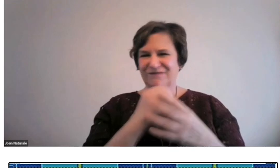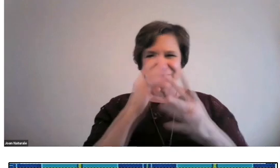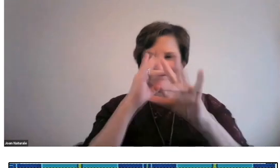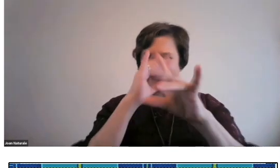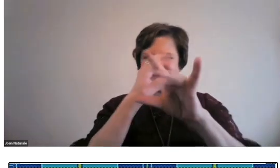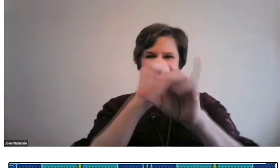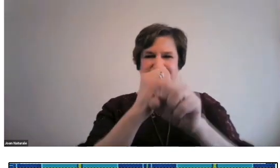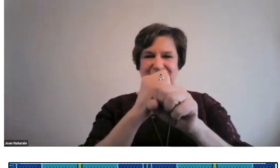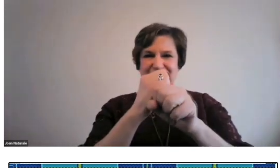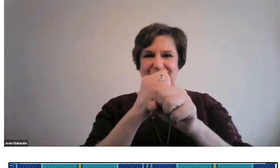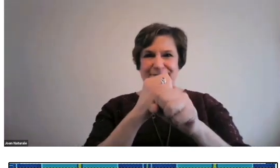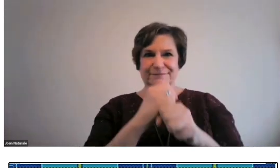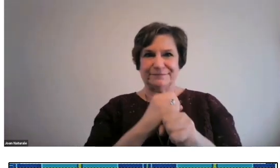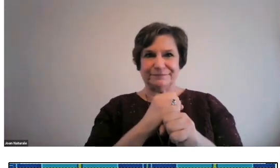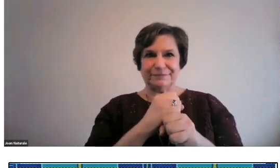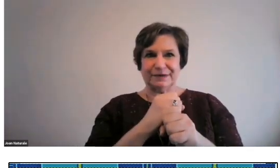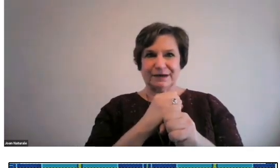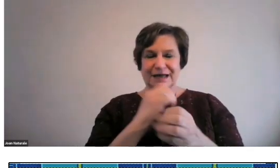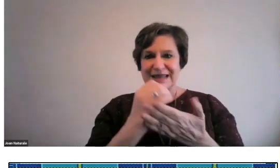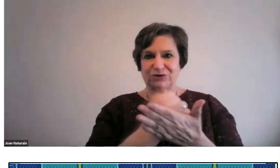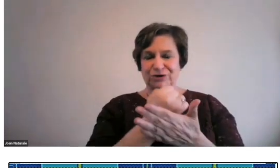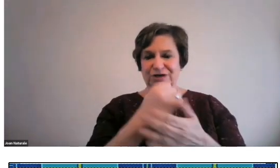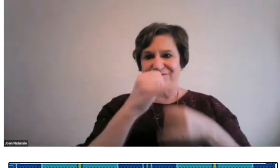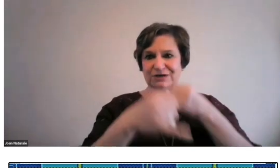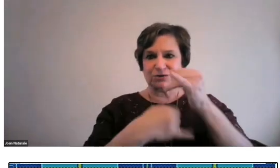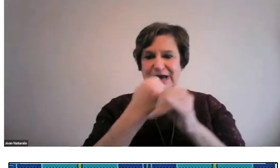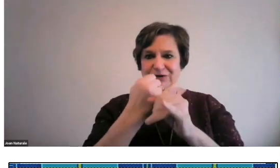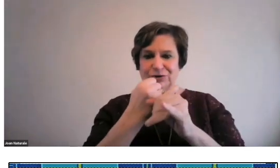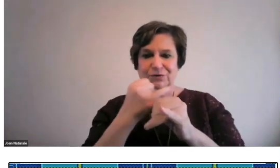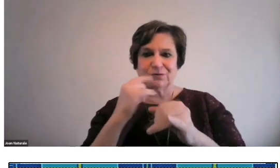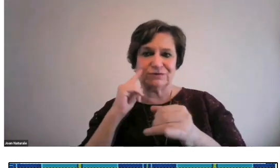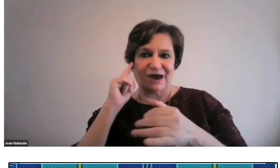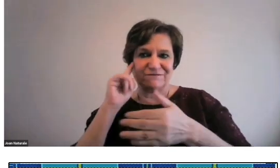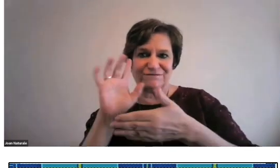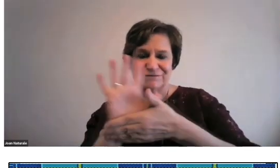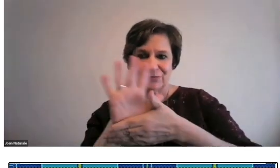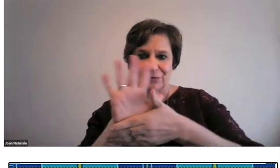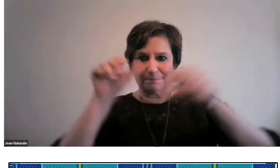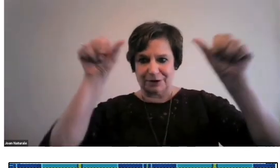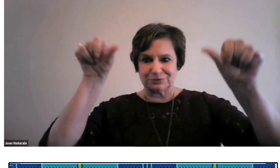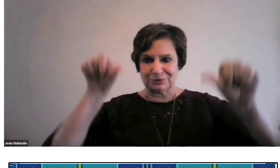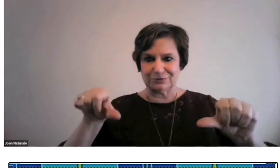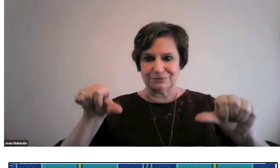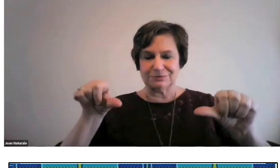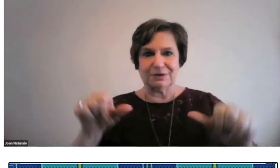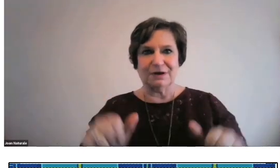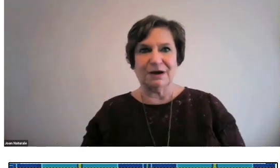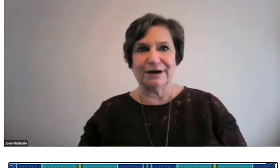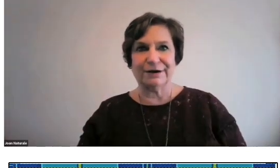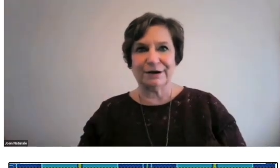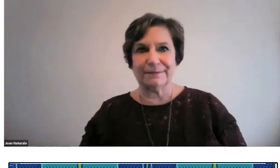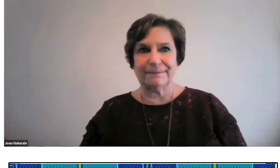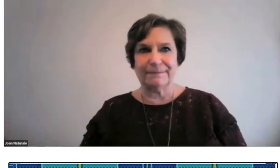A fascinating collection is the International Deaf Film Posters.